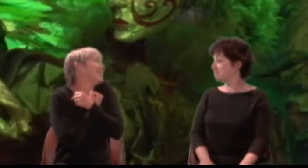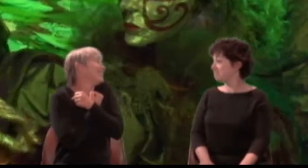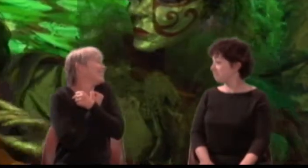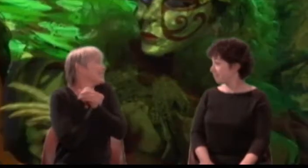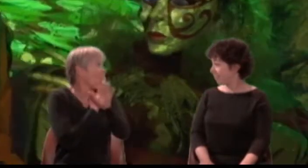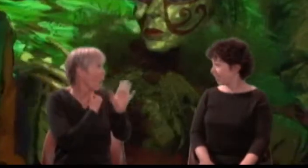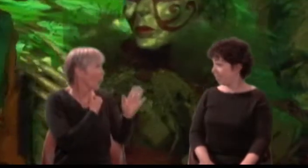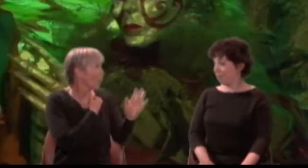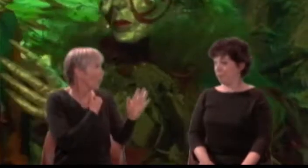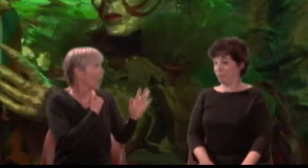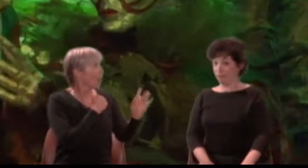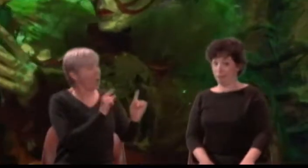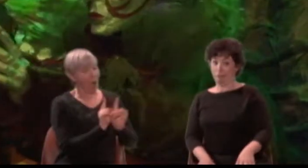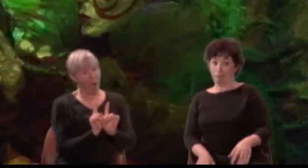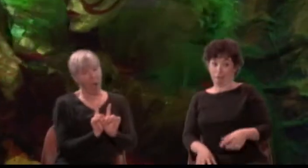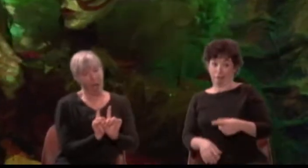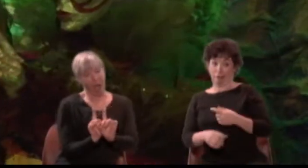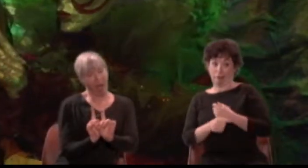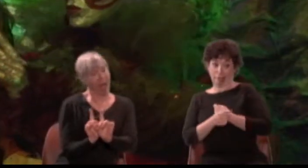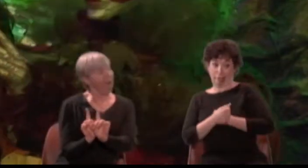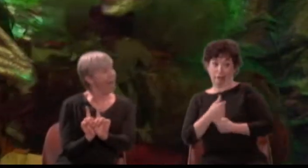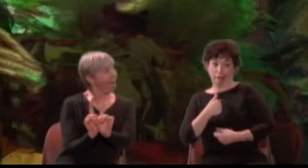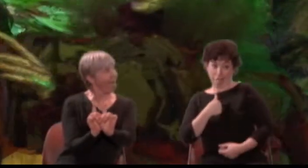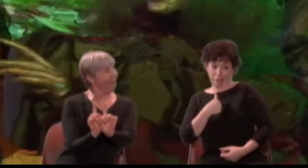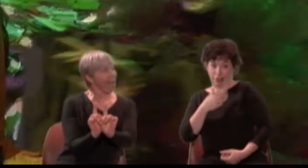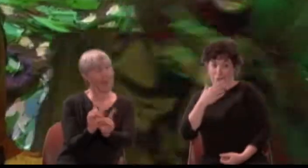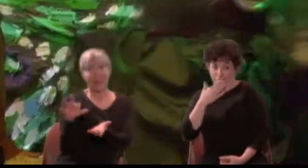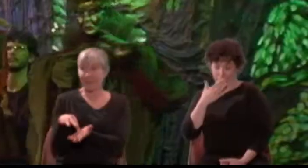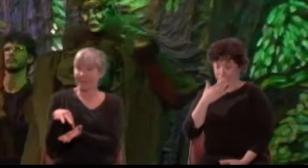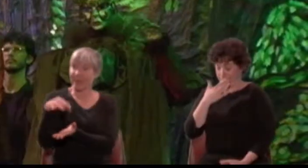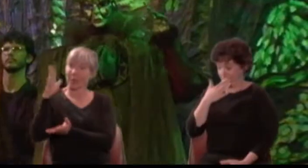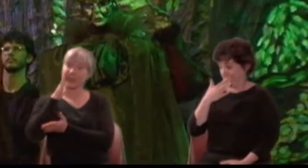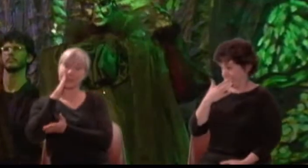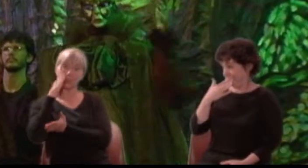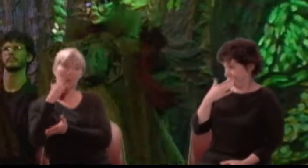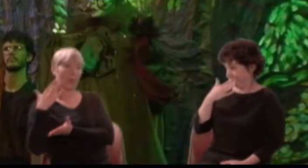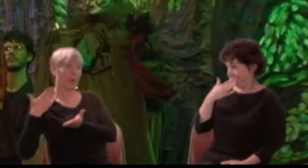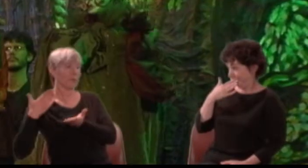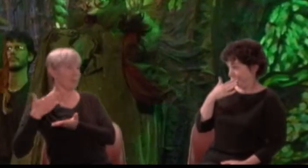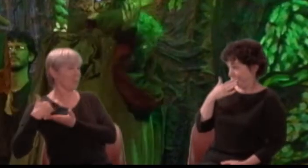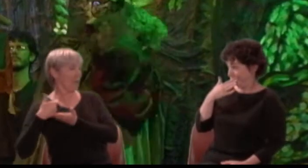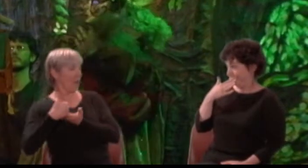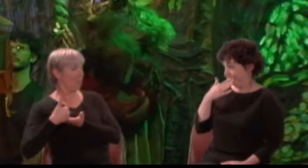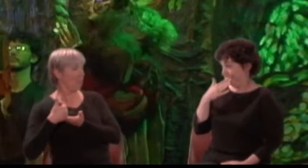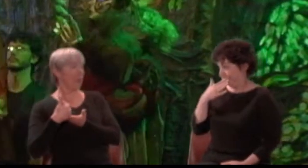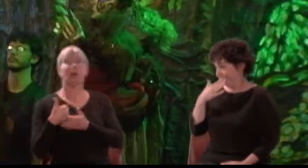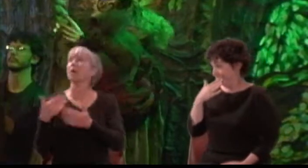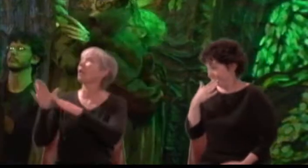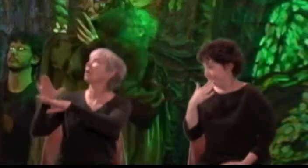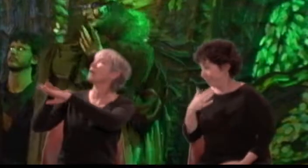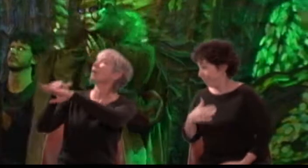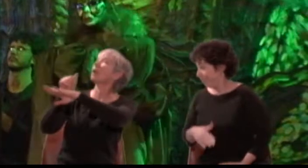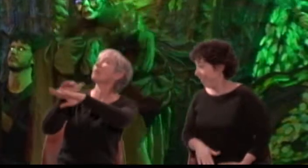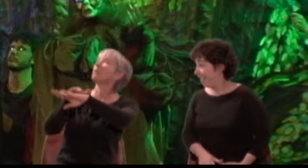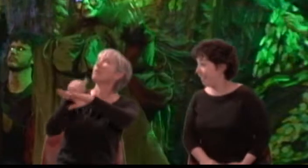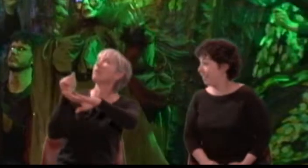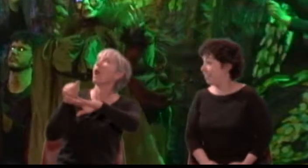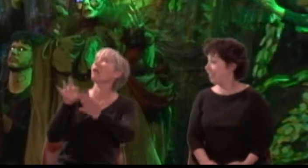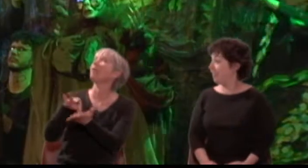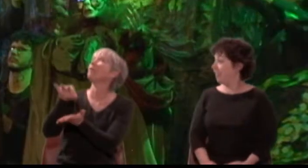I'll give thee fairies to attend on thee, Peaseblossom! Cobweb! Moth! And Mustardseed!